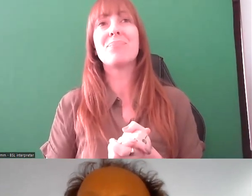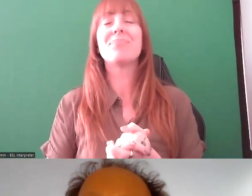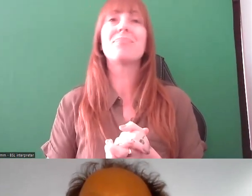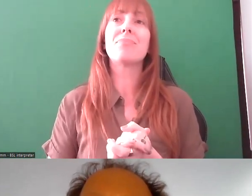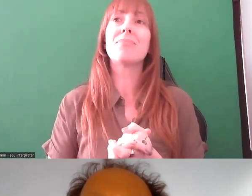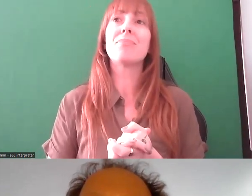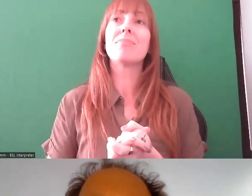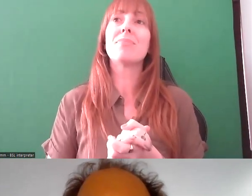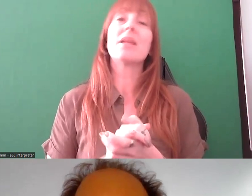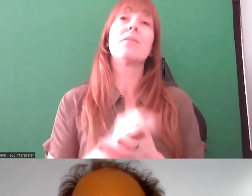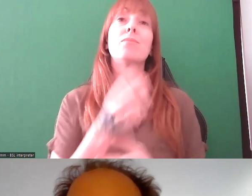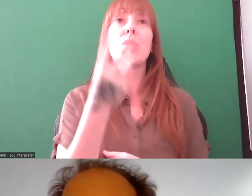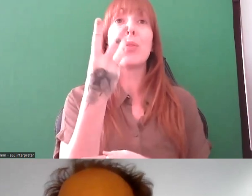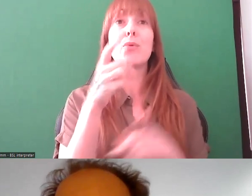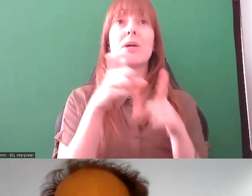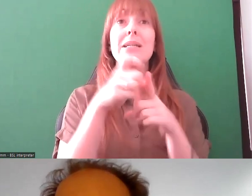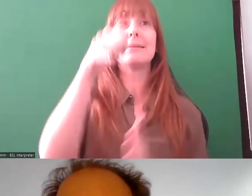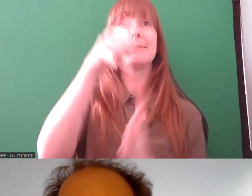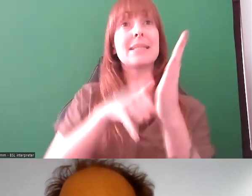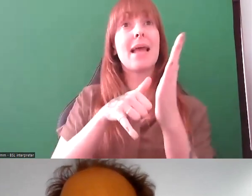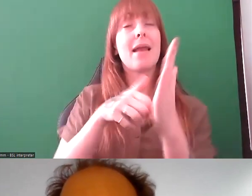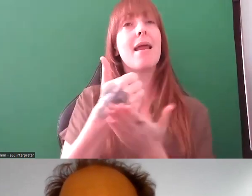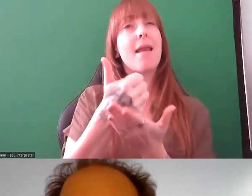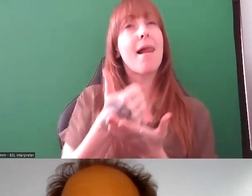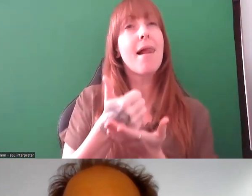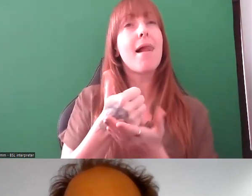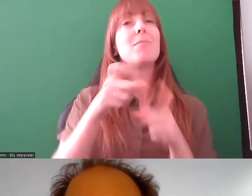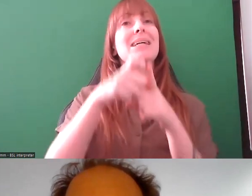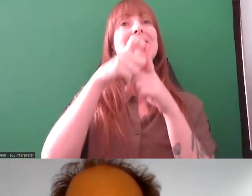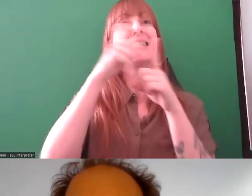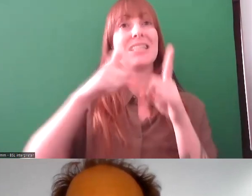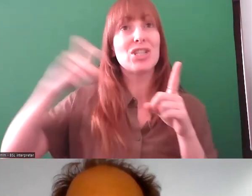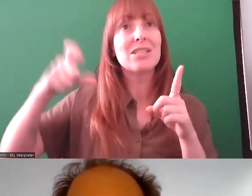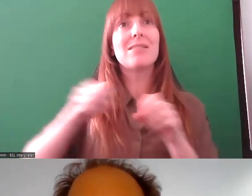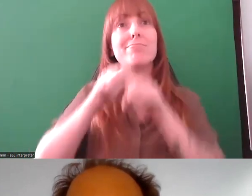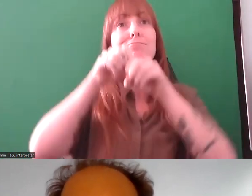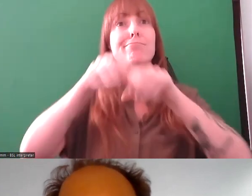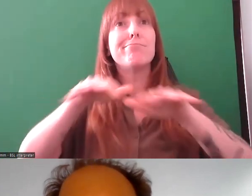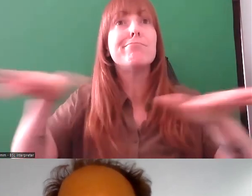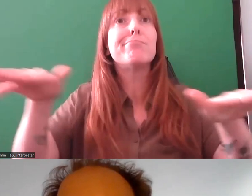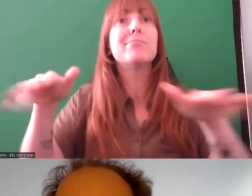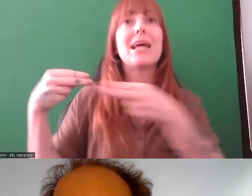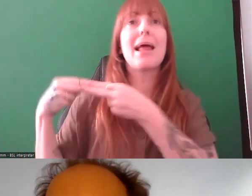3D-scan and going digitally helps with that, in terms of legacy and showing it to anyone.